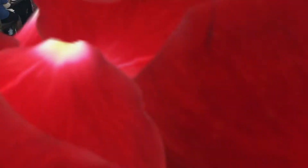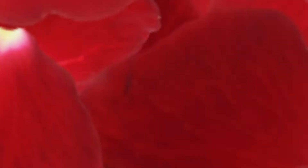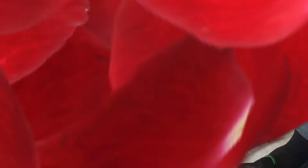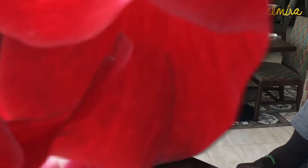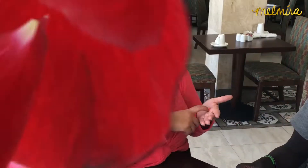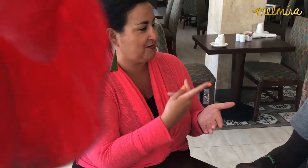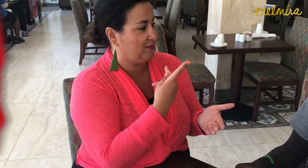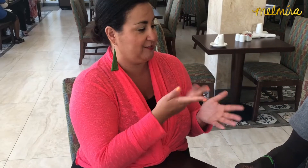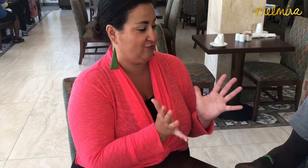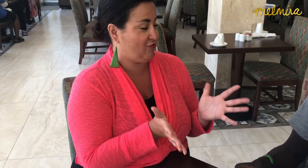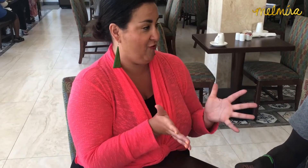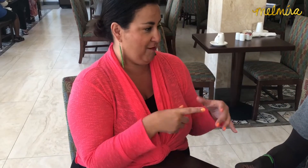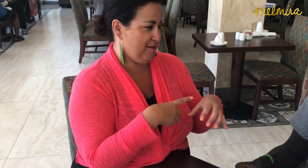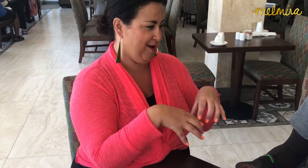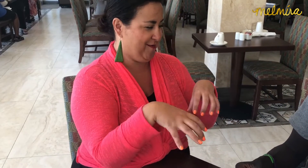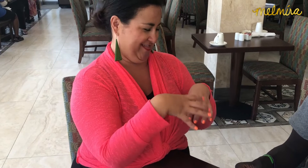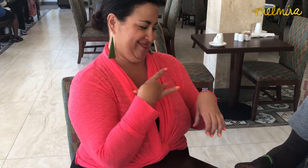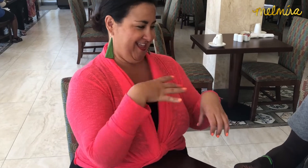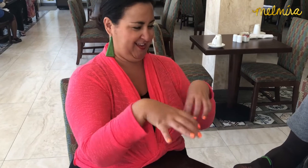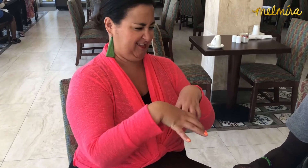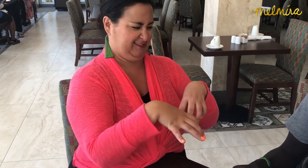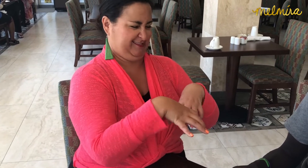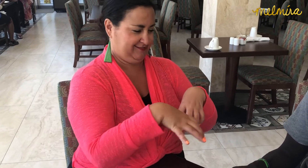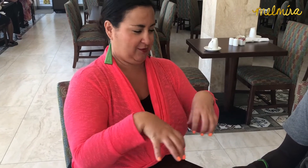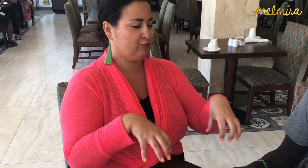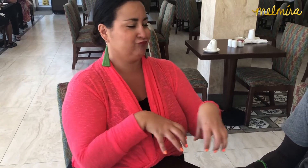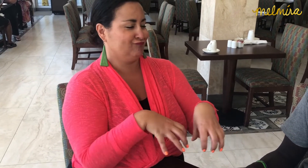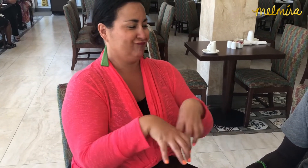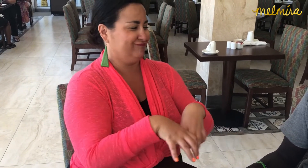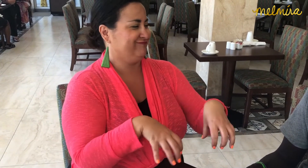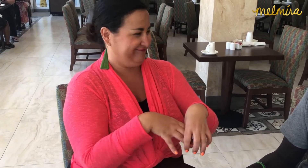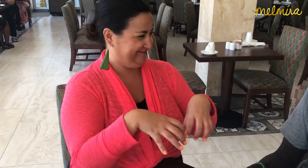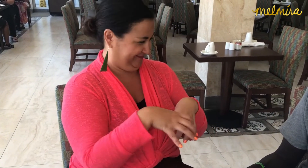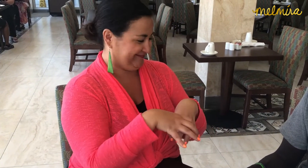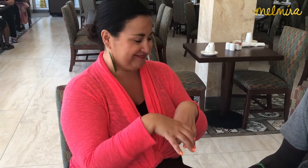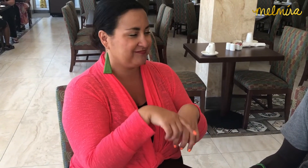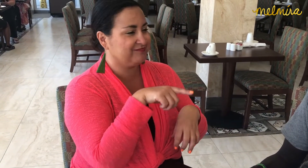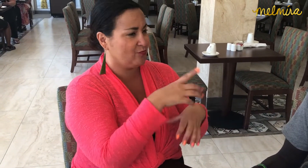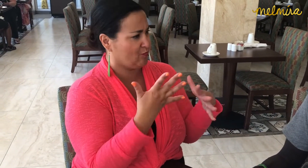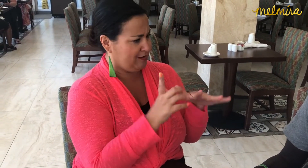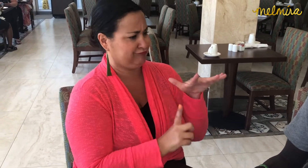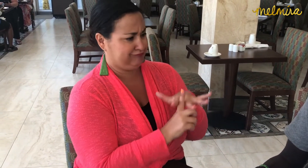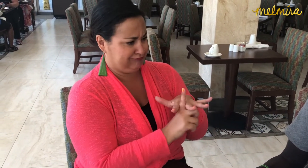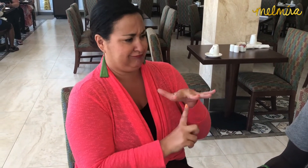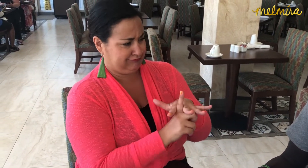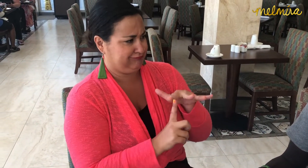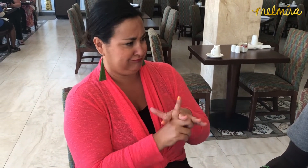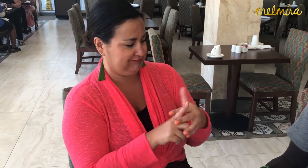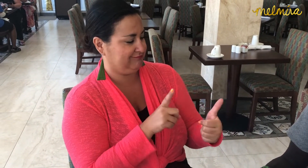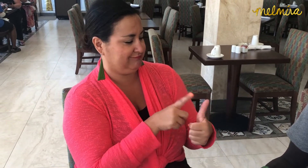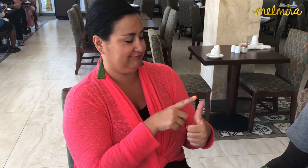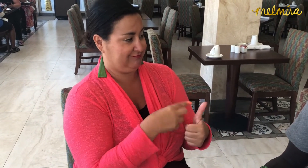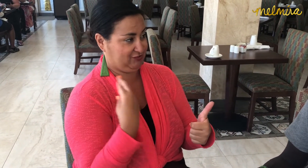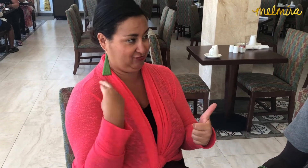I like how you sign the concept of the different communities. Three major issues were: